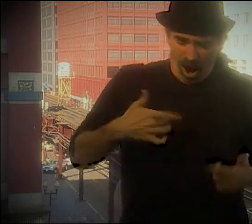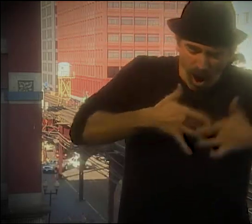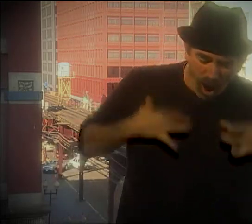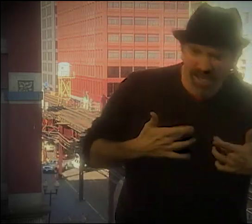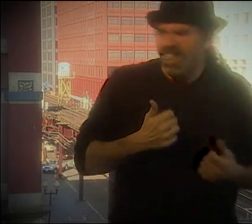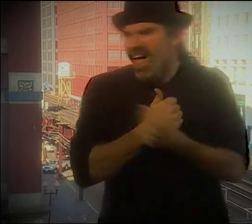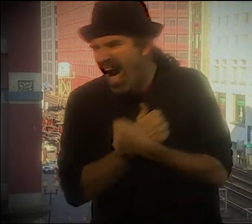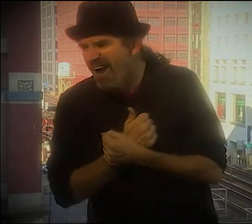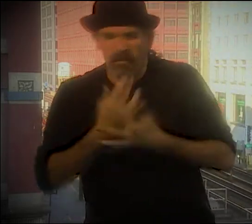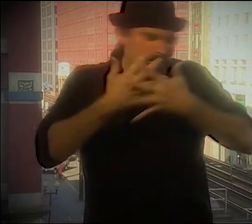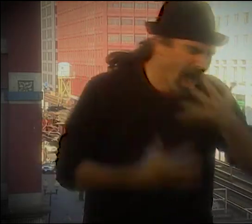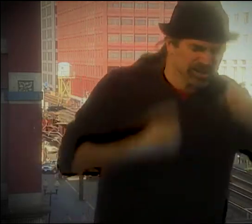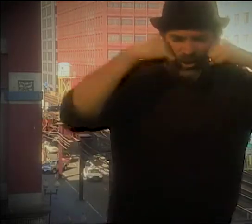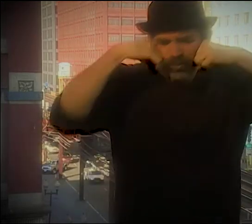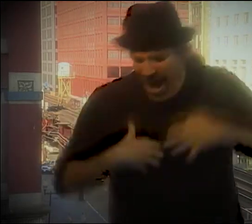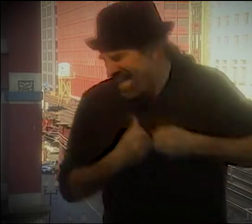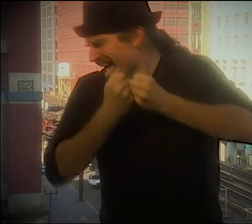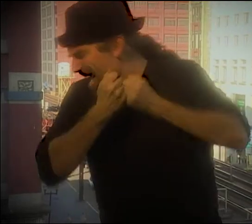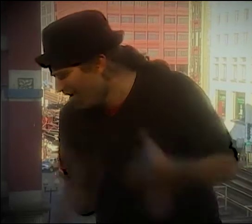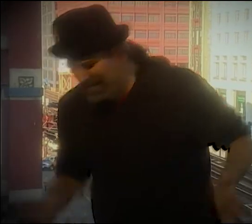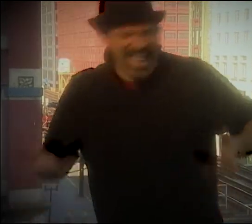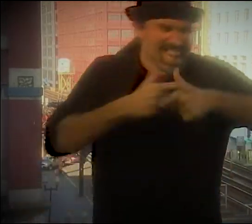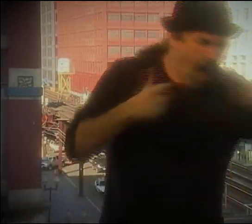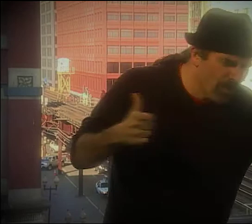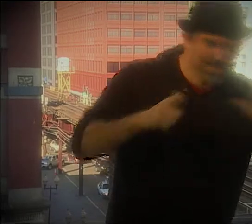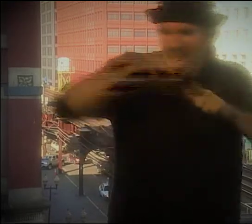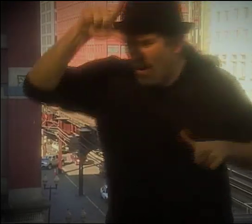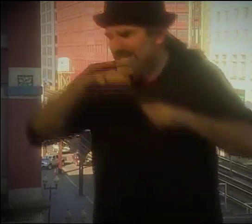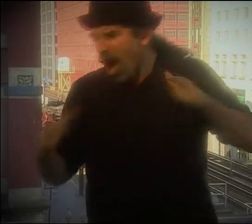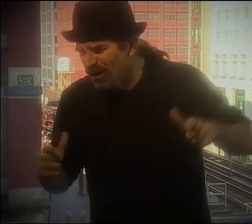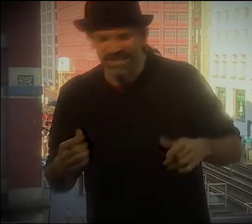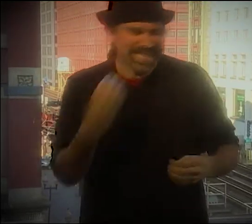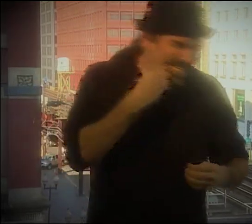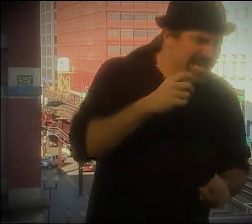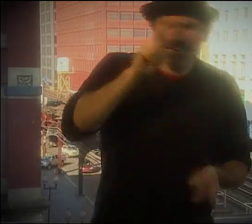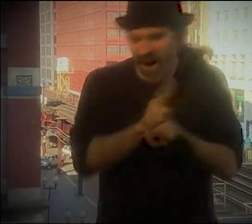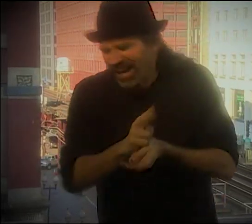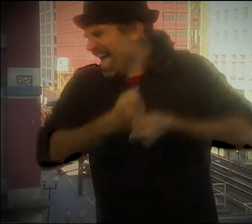POETRY IS HERE, IT'S THERE, IT'S EVERYWHERE. IT'S THIS CHAIR. IT'S THAT BUILDING.